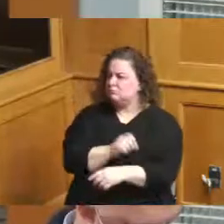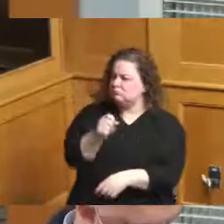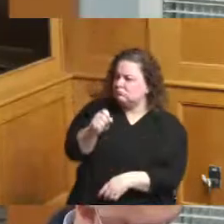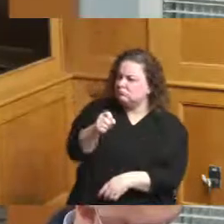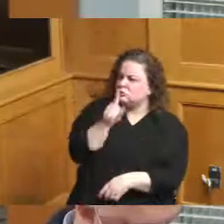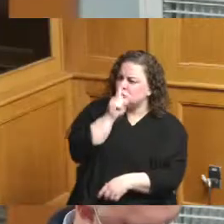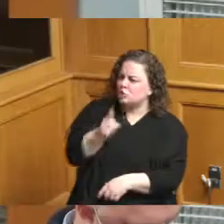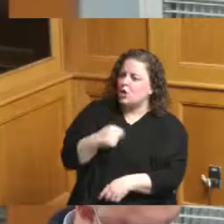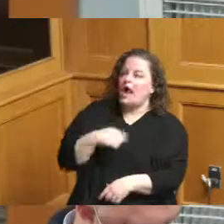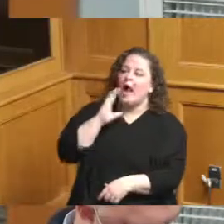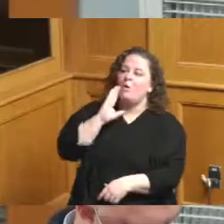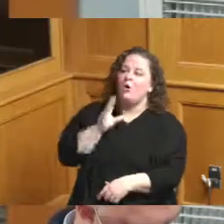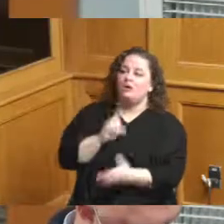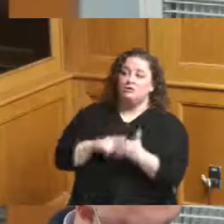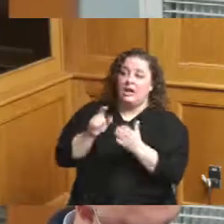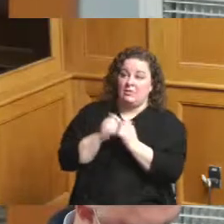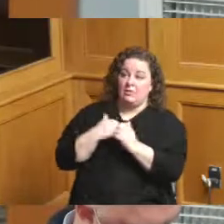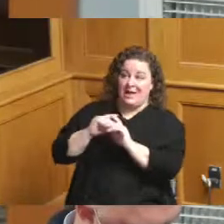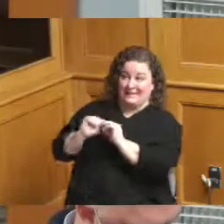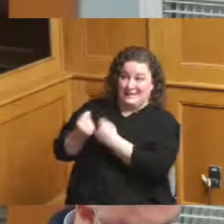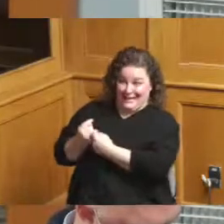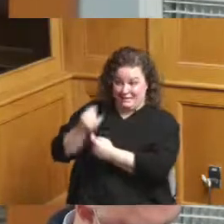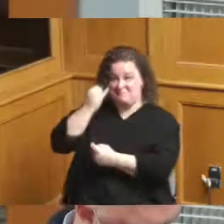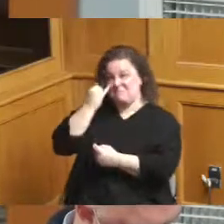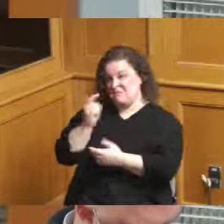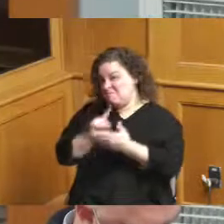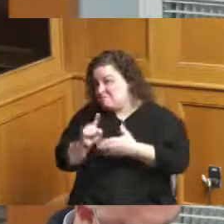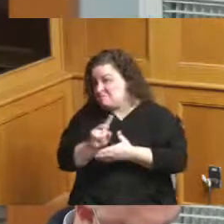either next week when I report back or in two weeks depending on how long it takes them to